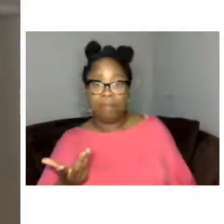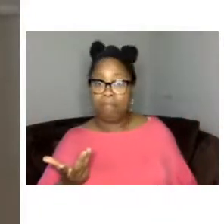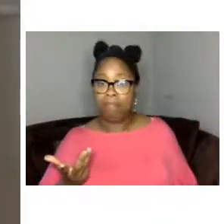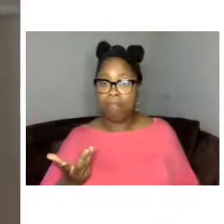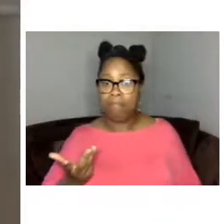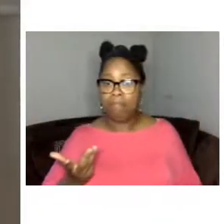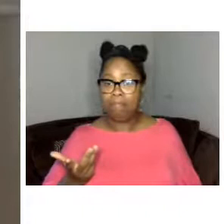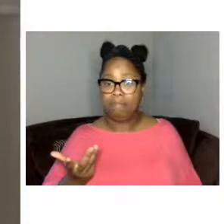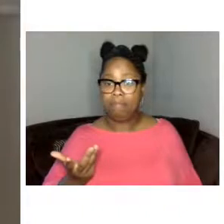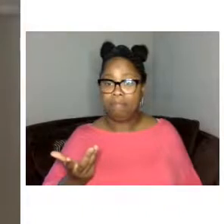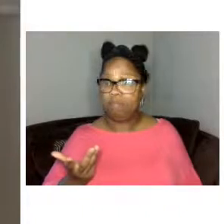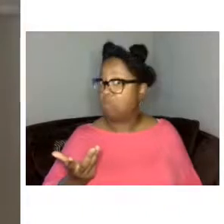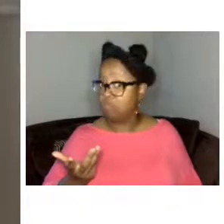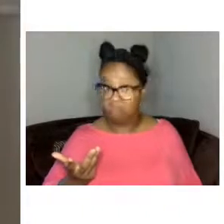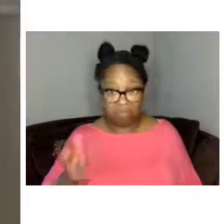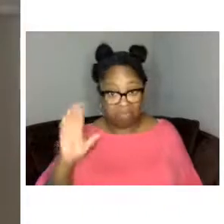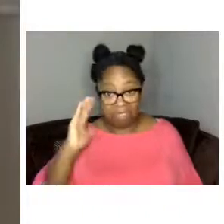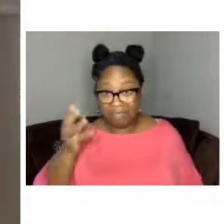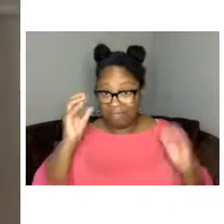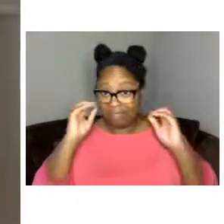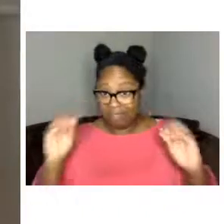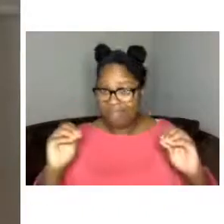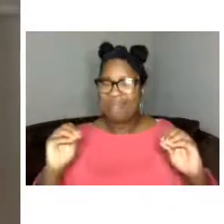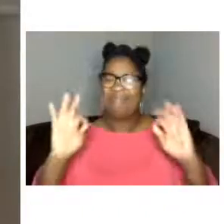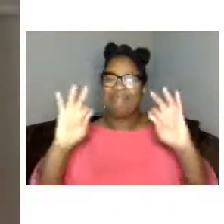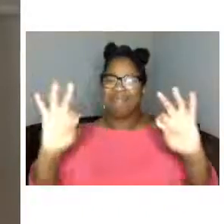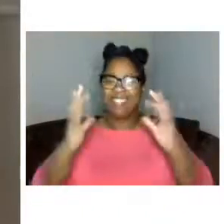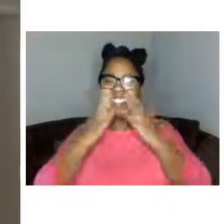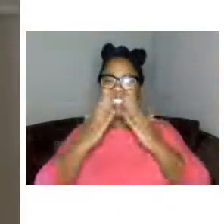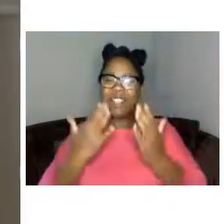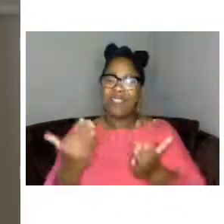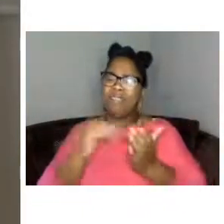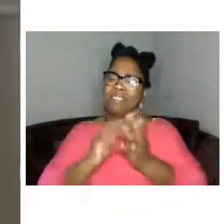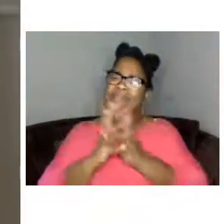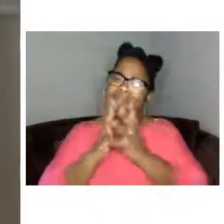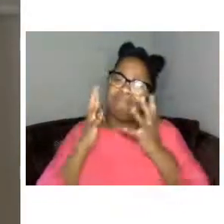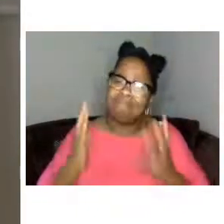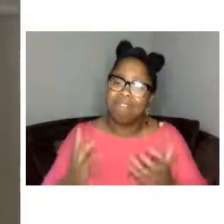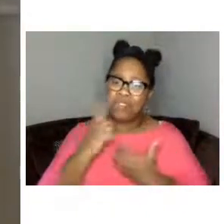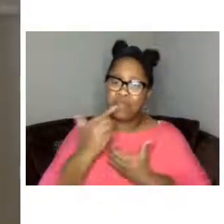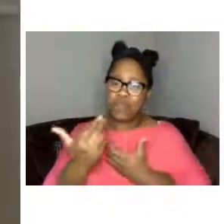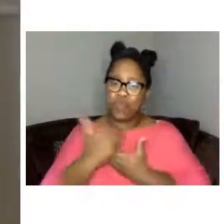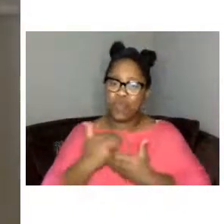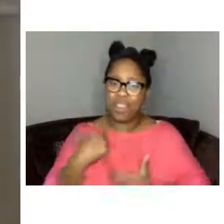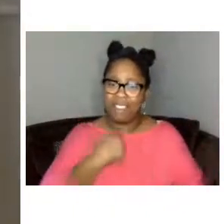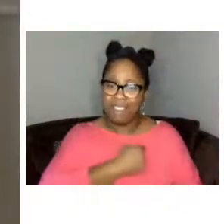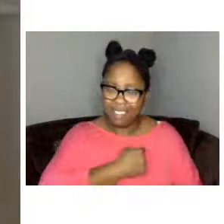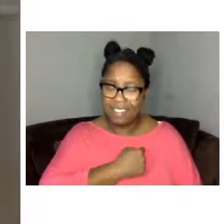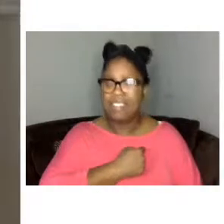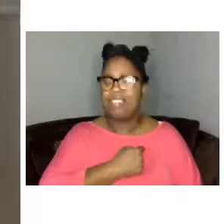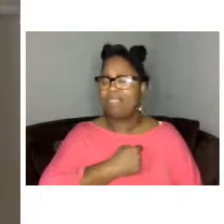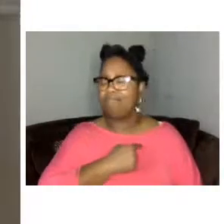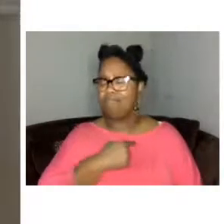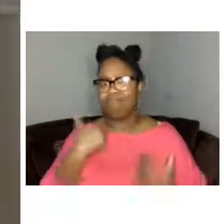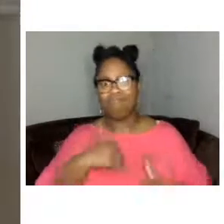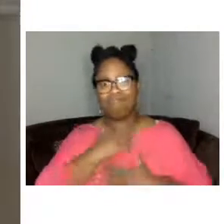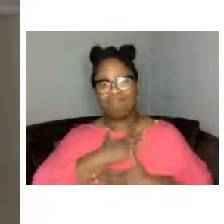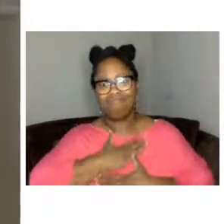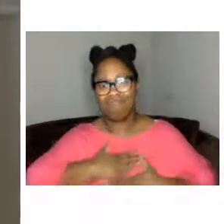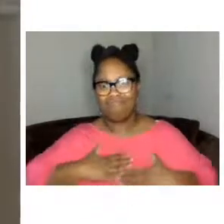and if not with that i will thank you all again very very much for joining us we're delighted to have you part of the